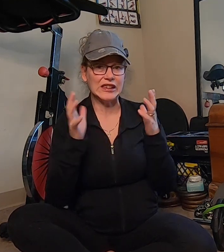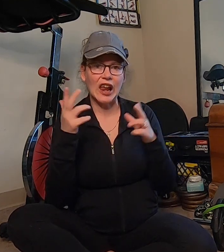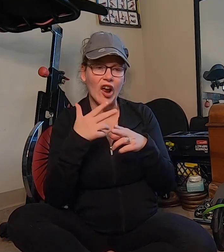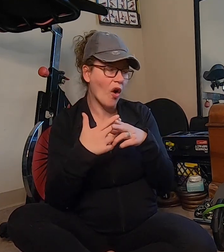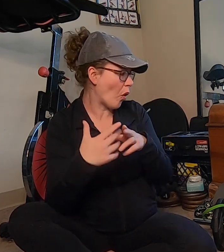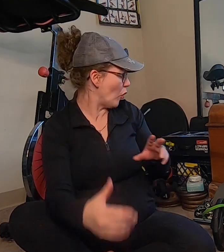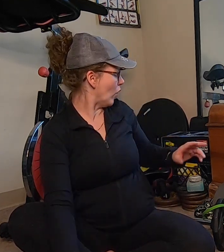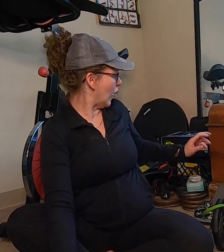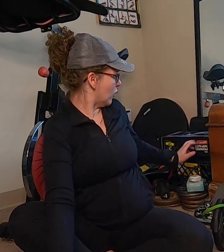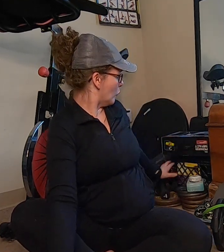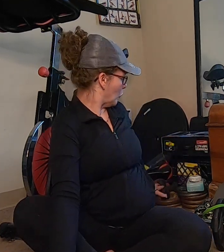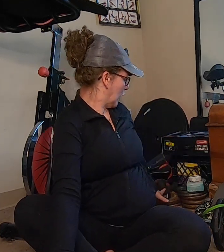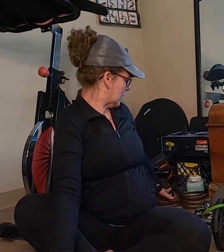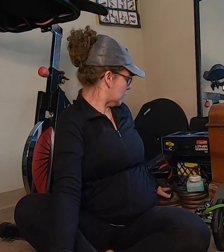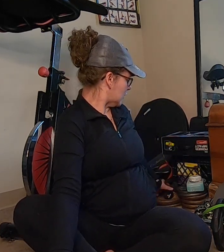not a whole lot of weight